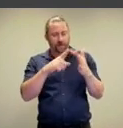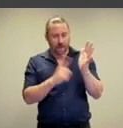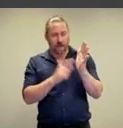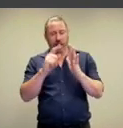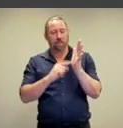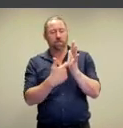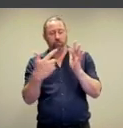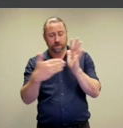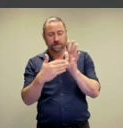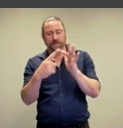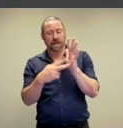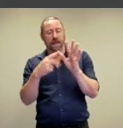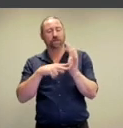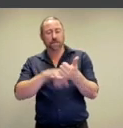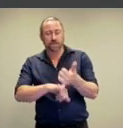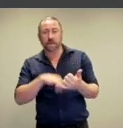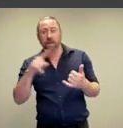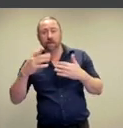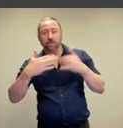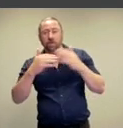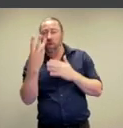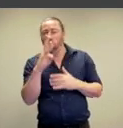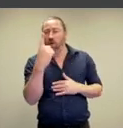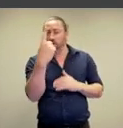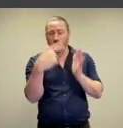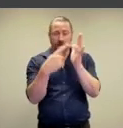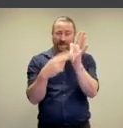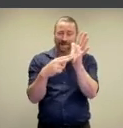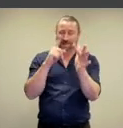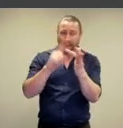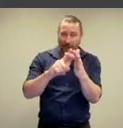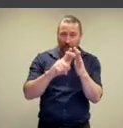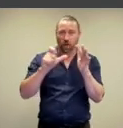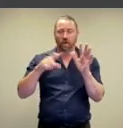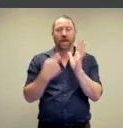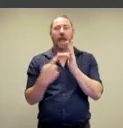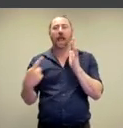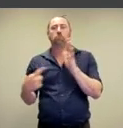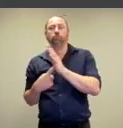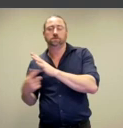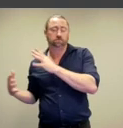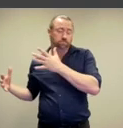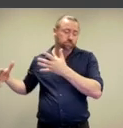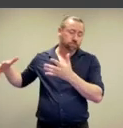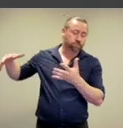by Rafael Perez Evans, he